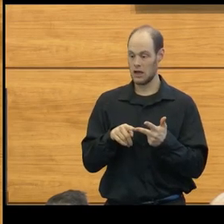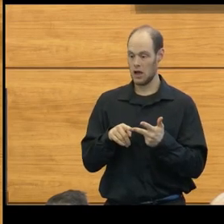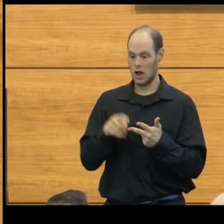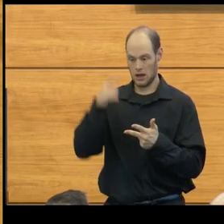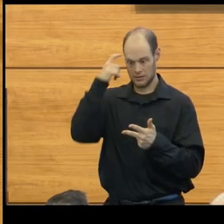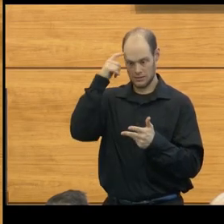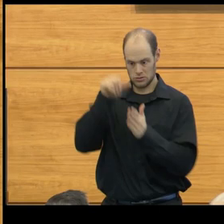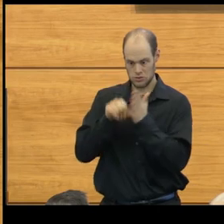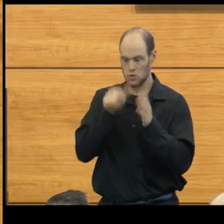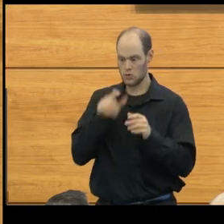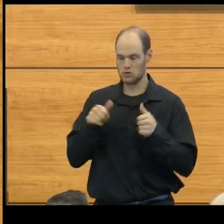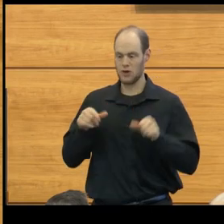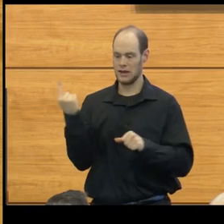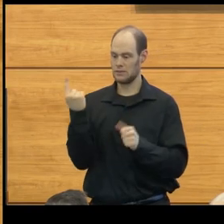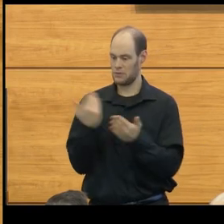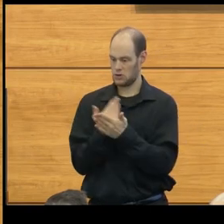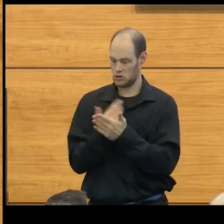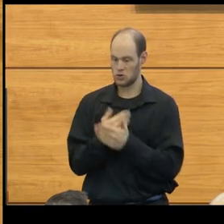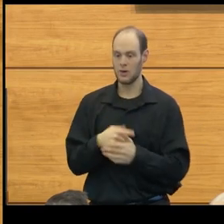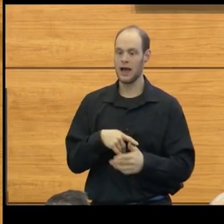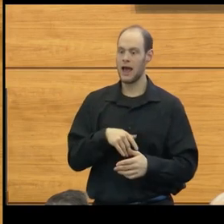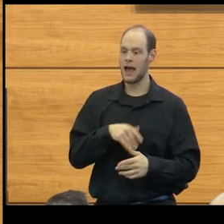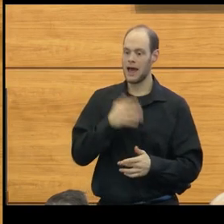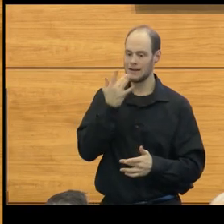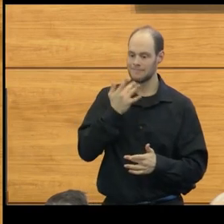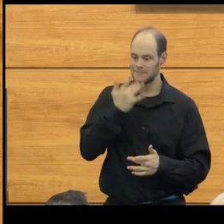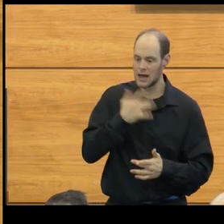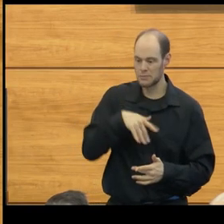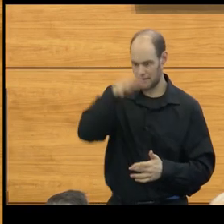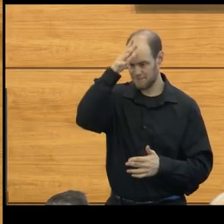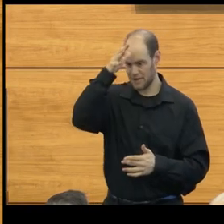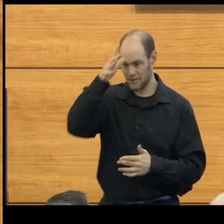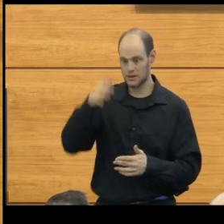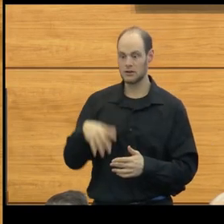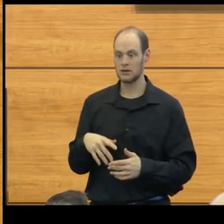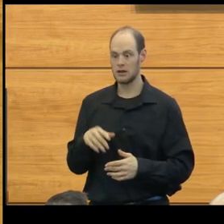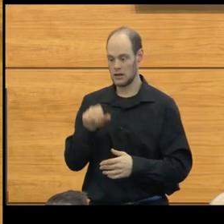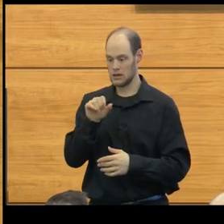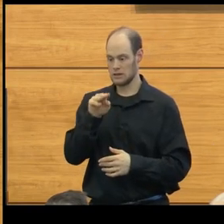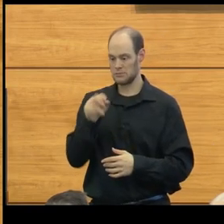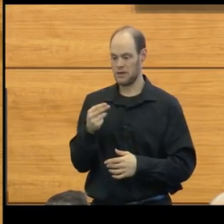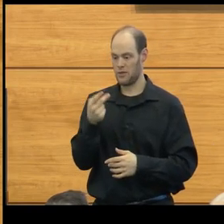to try something new, and a desperate father, the Spitz-Holter valve was created.